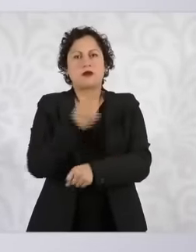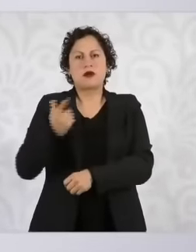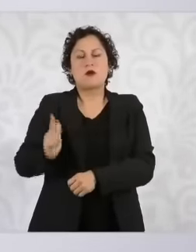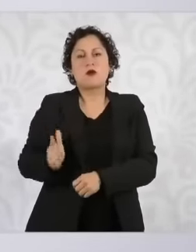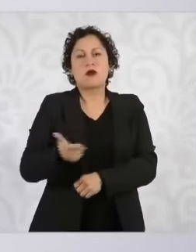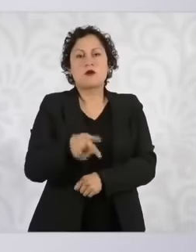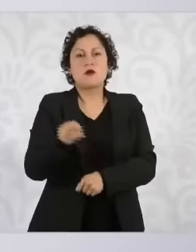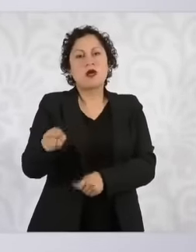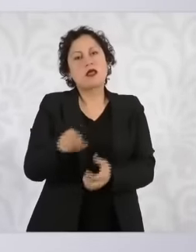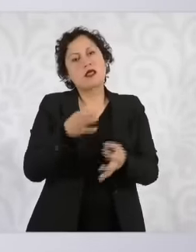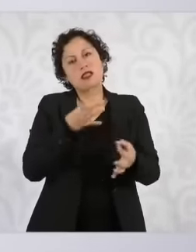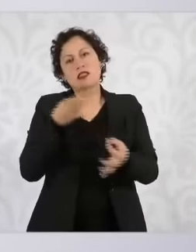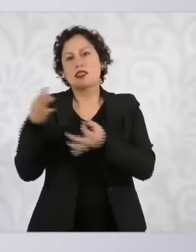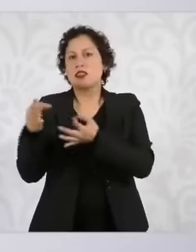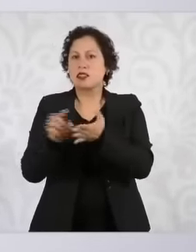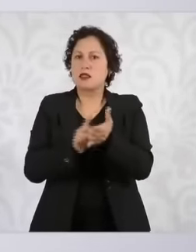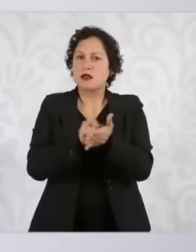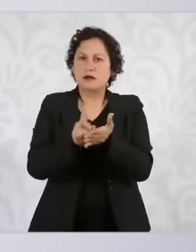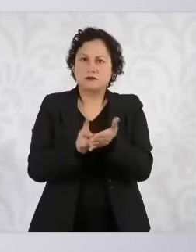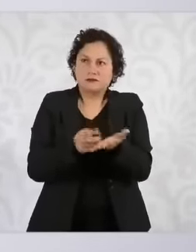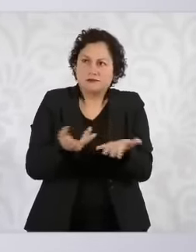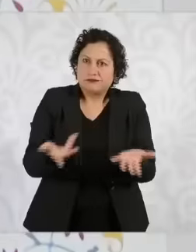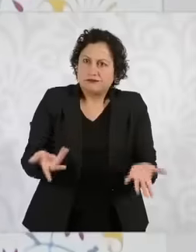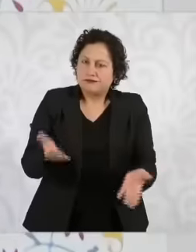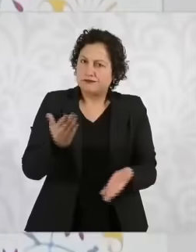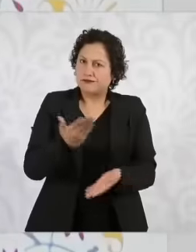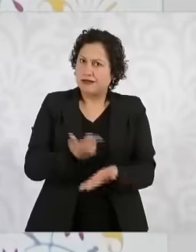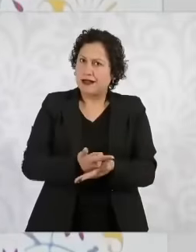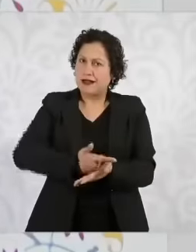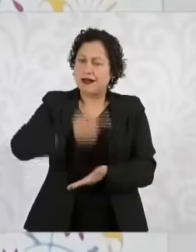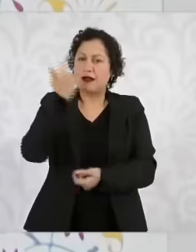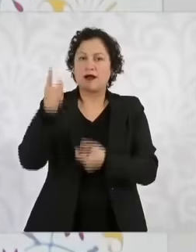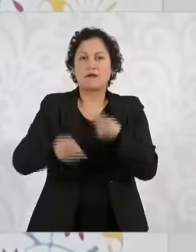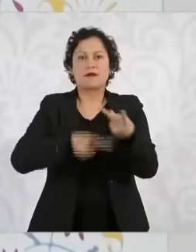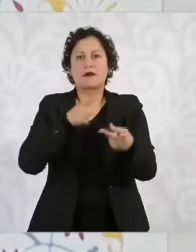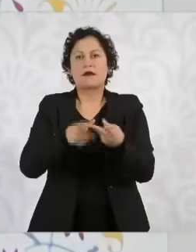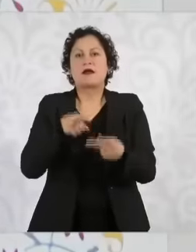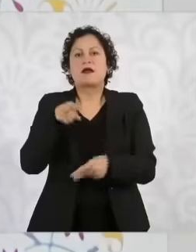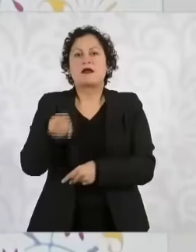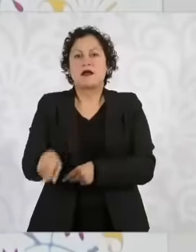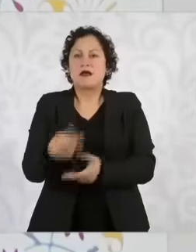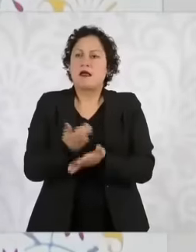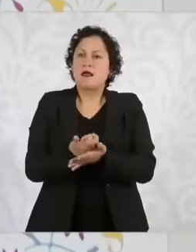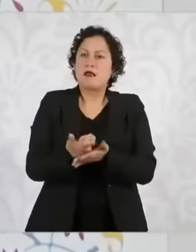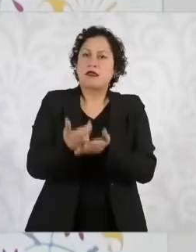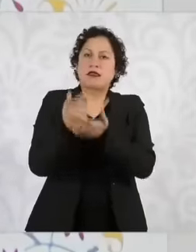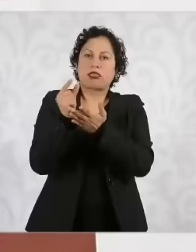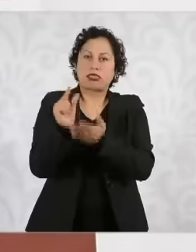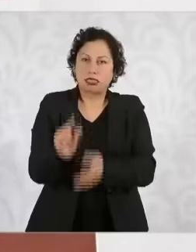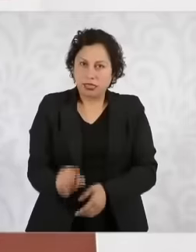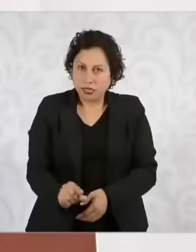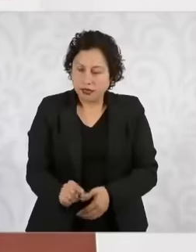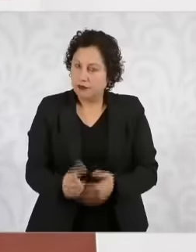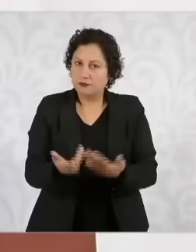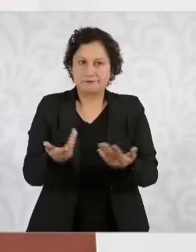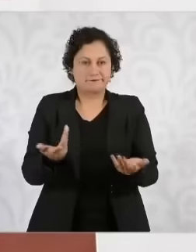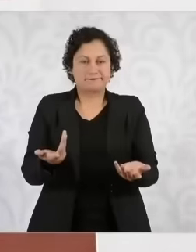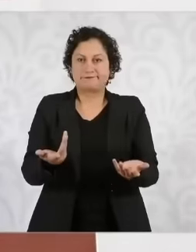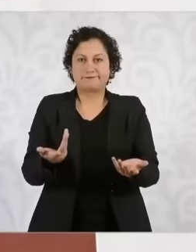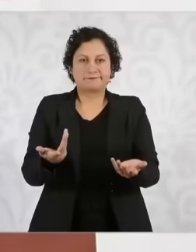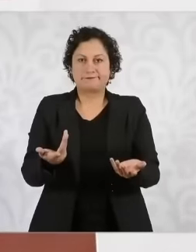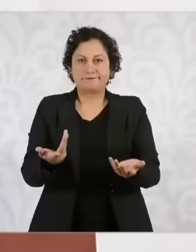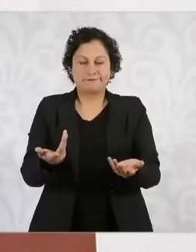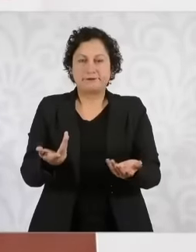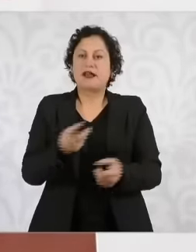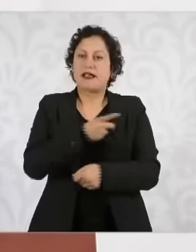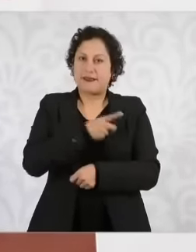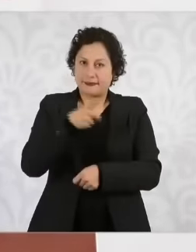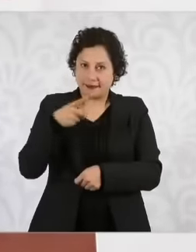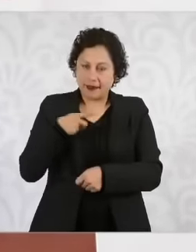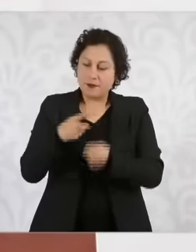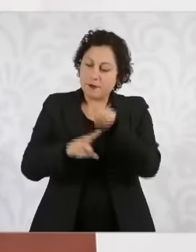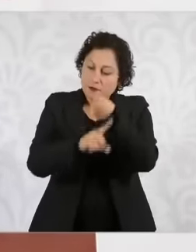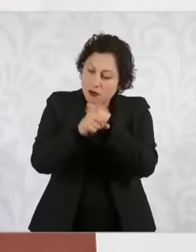number one in average salary in the lowest average salary. Address the causes and at the same time